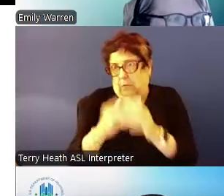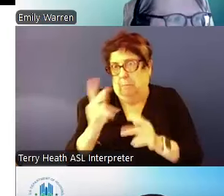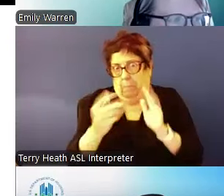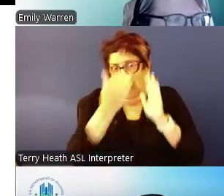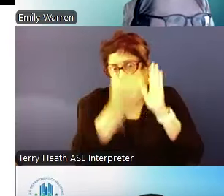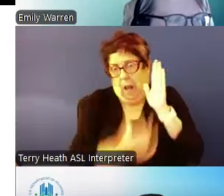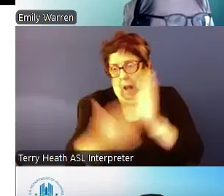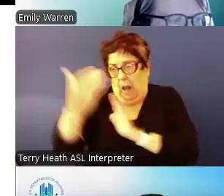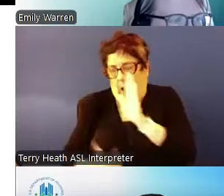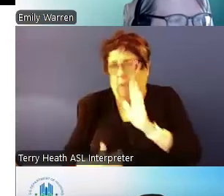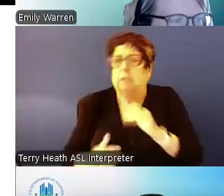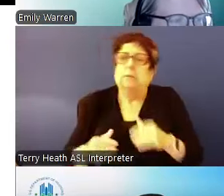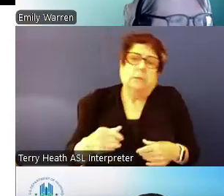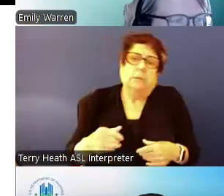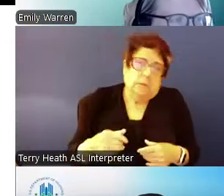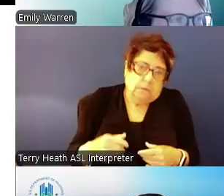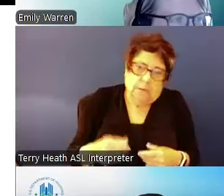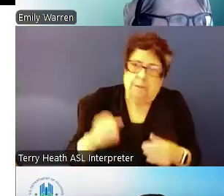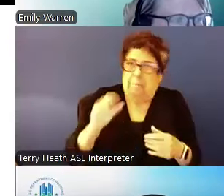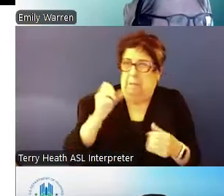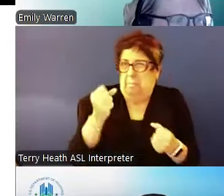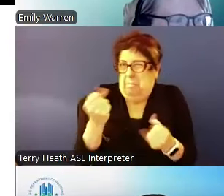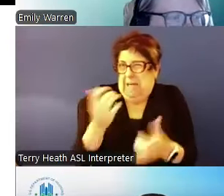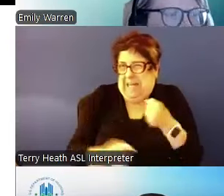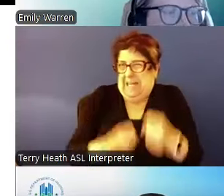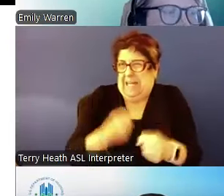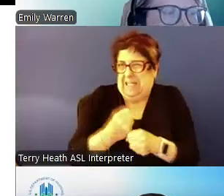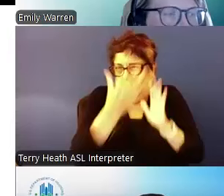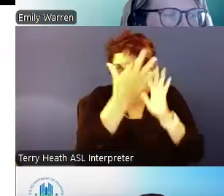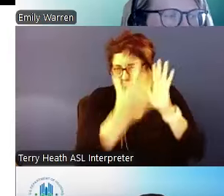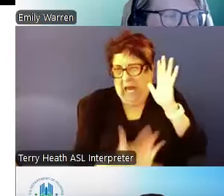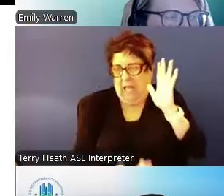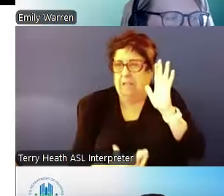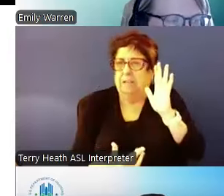who is eligible for a mainstream voucher would be buried in the larger housing choice voucher